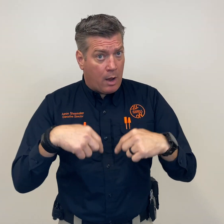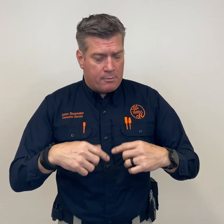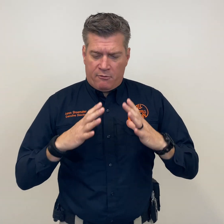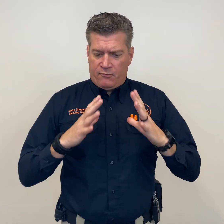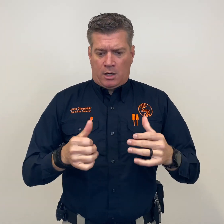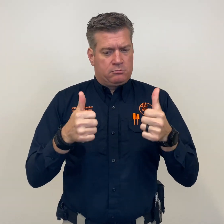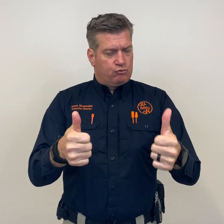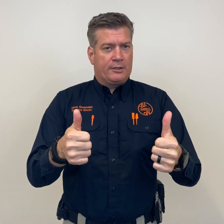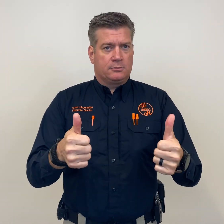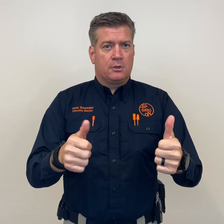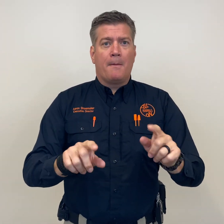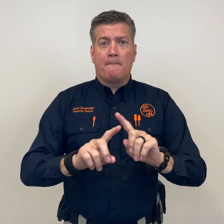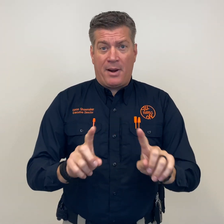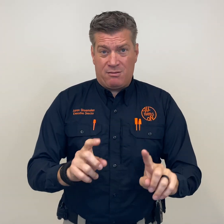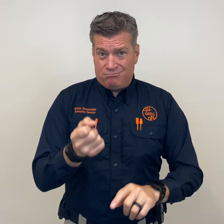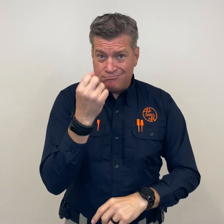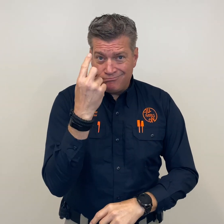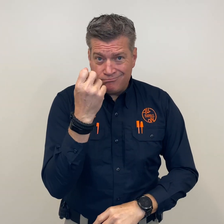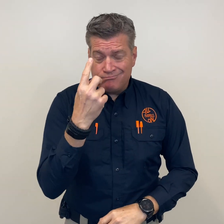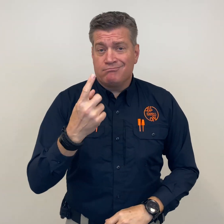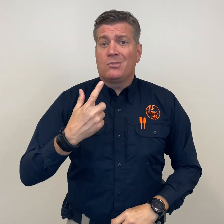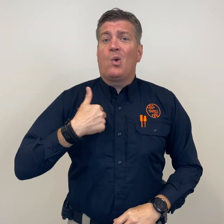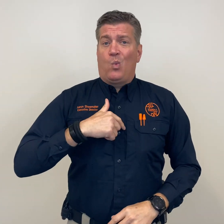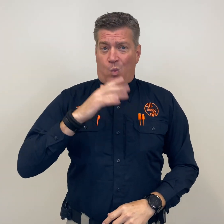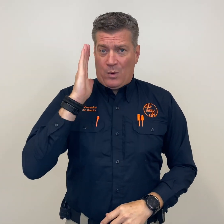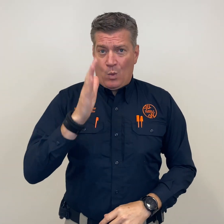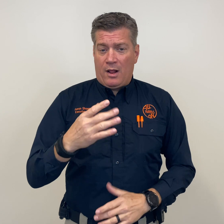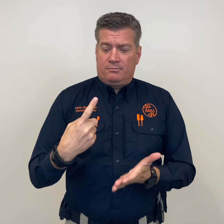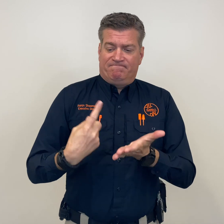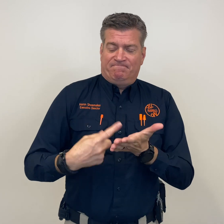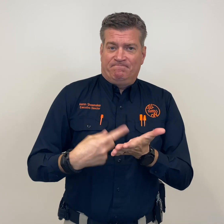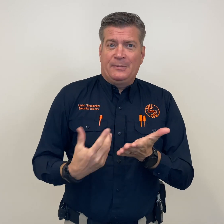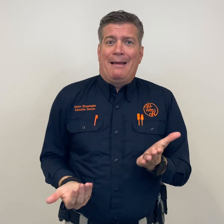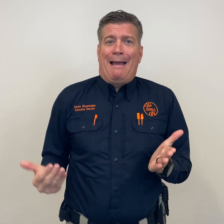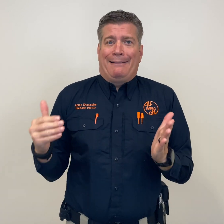Individuals who have paid for tickets and still wish to attend are welcome to,